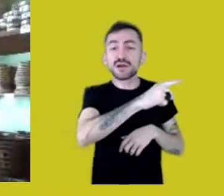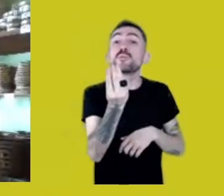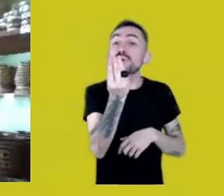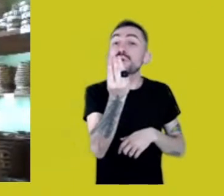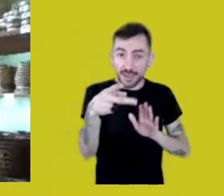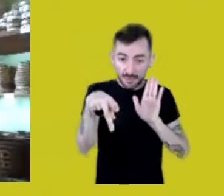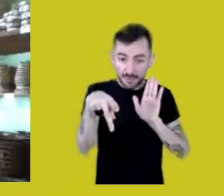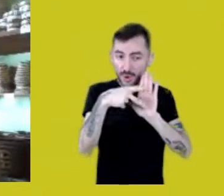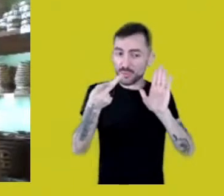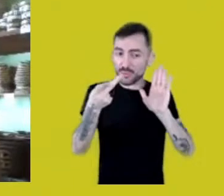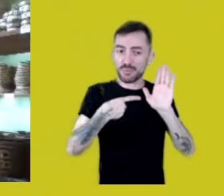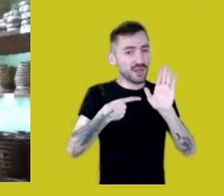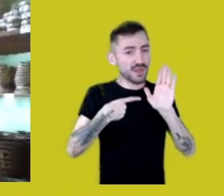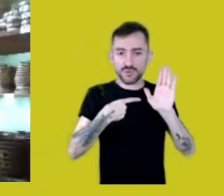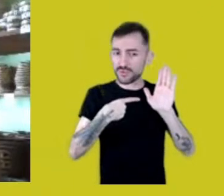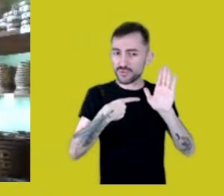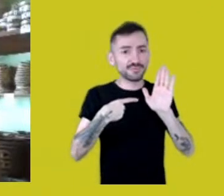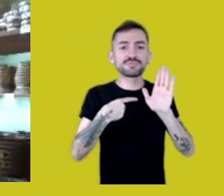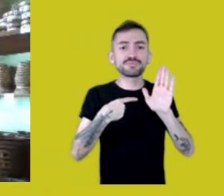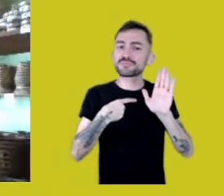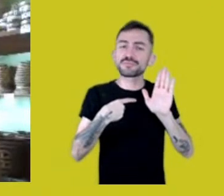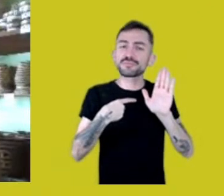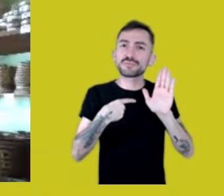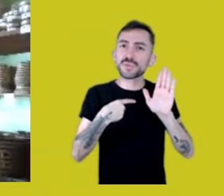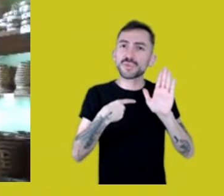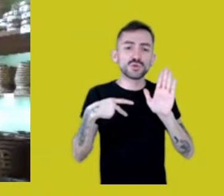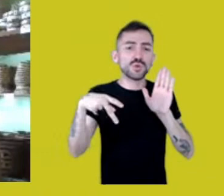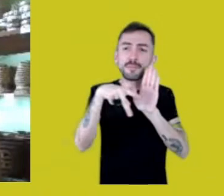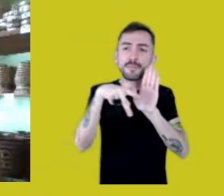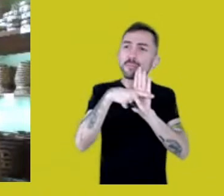This territory doesn’t belong only to the people.